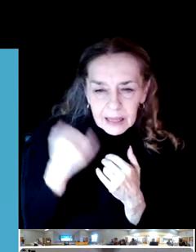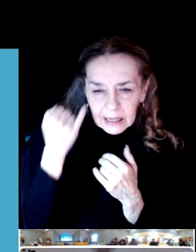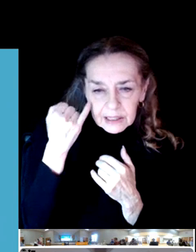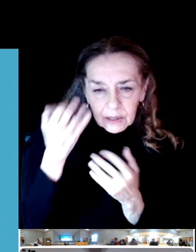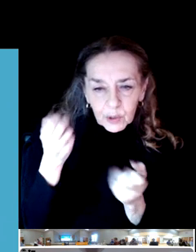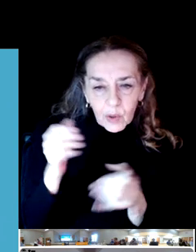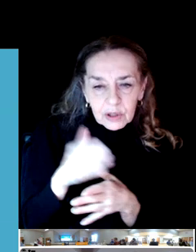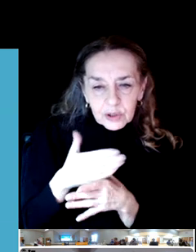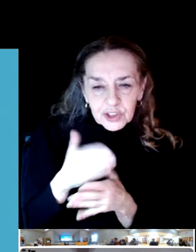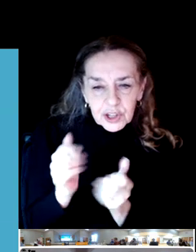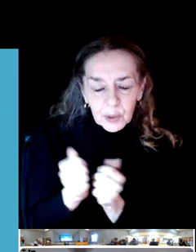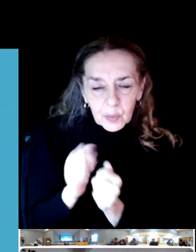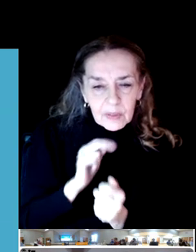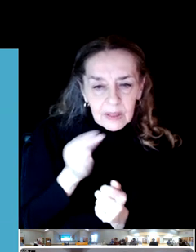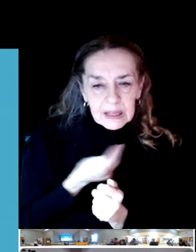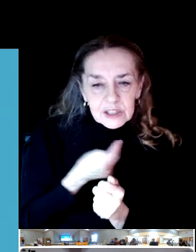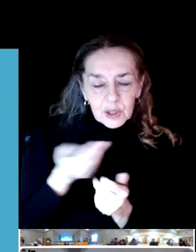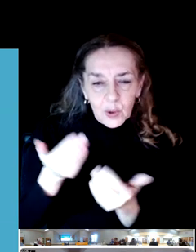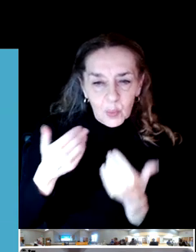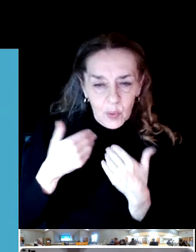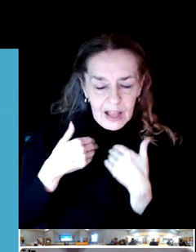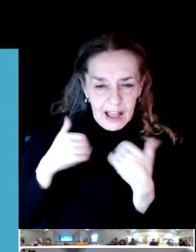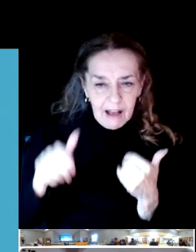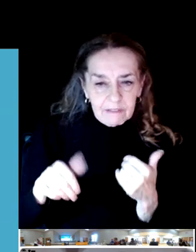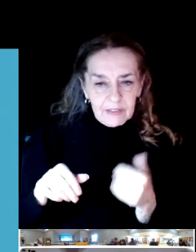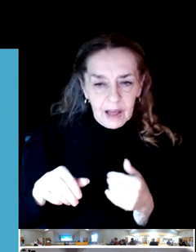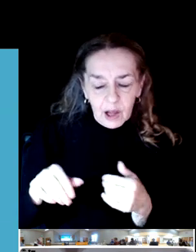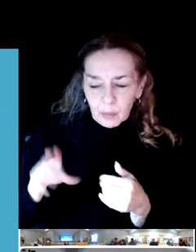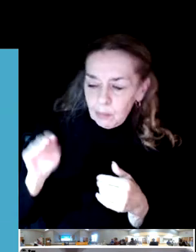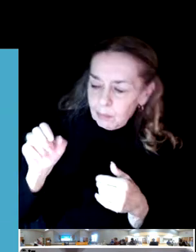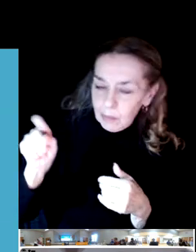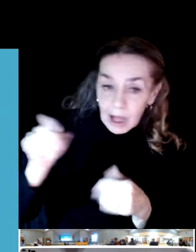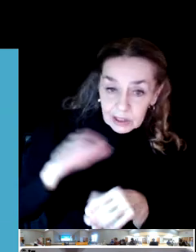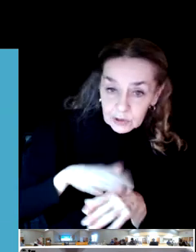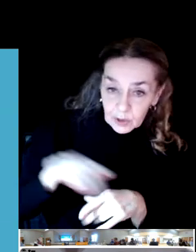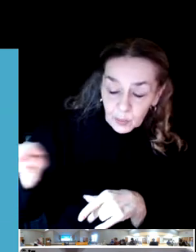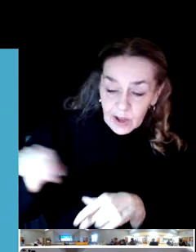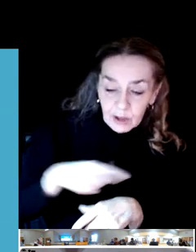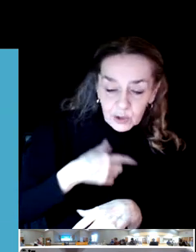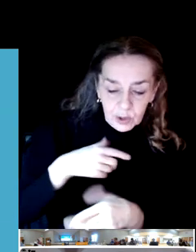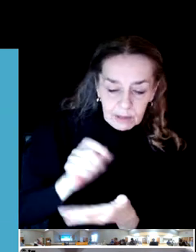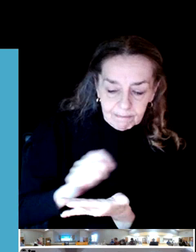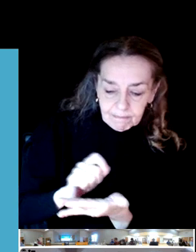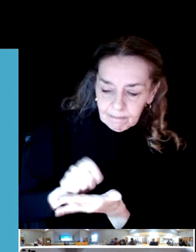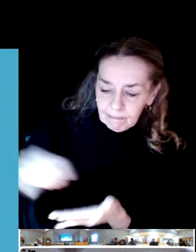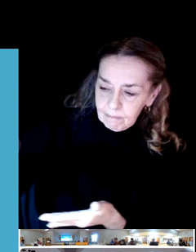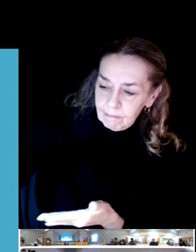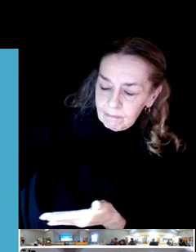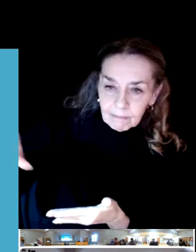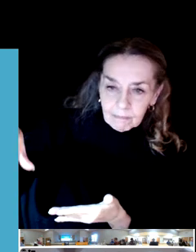end of the night. We have a submission idea submission box on your way out. That's another good way to leave a thought.